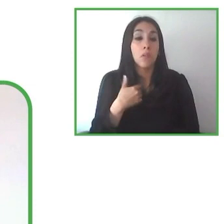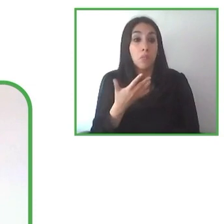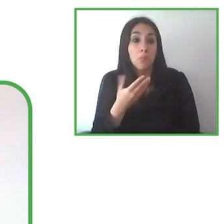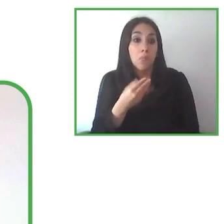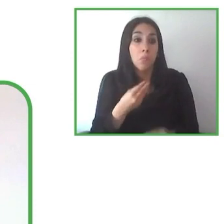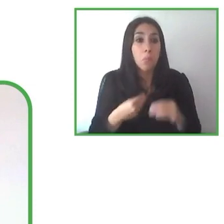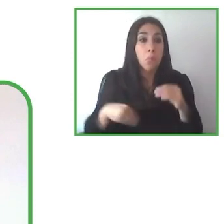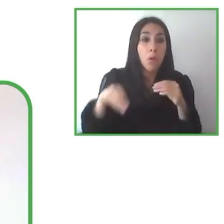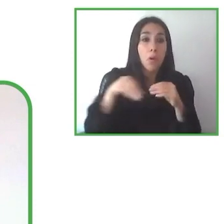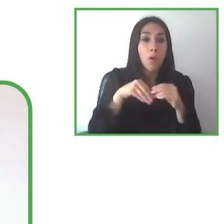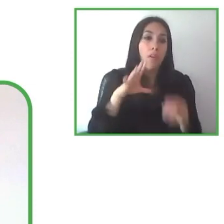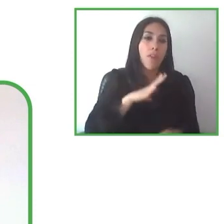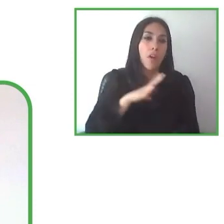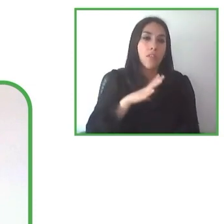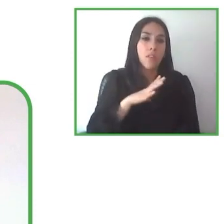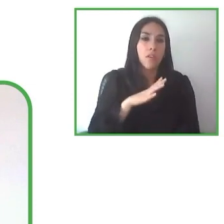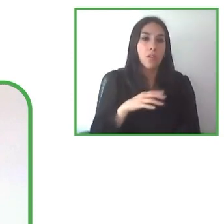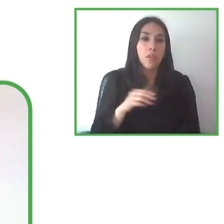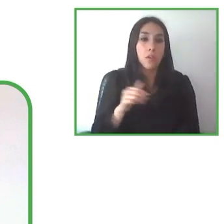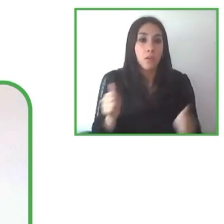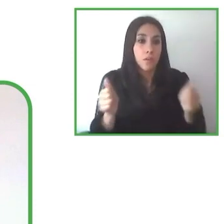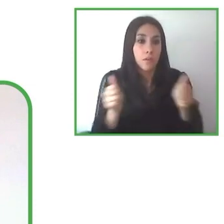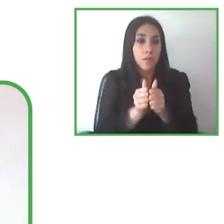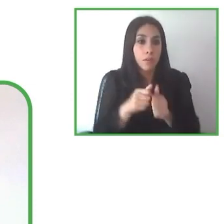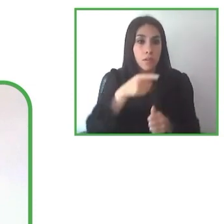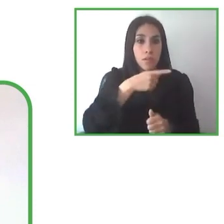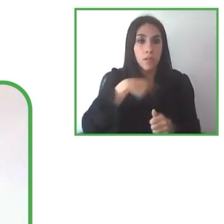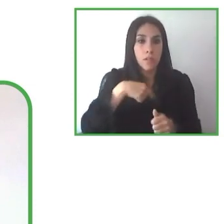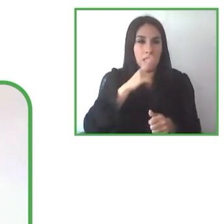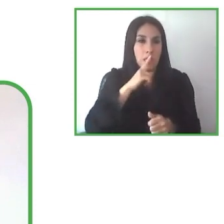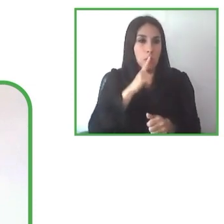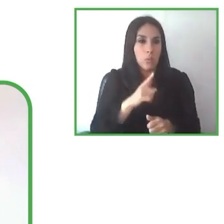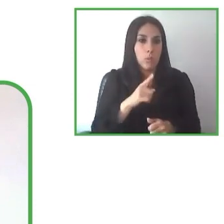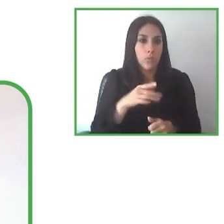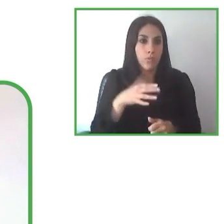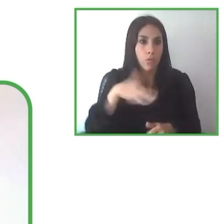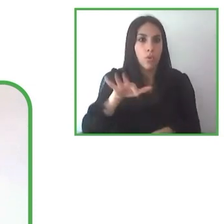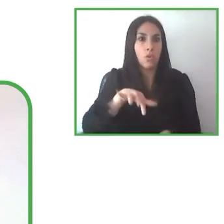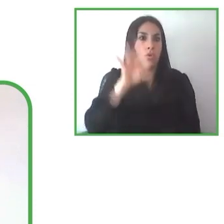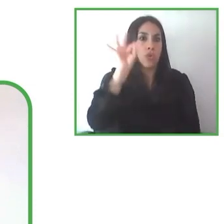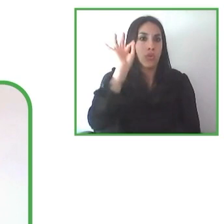but are sure that we can do it in an easier way. Thank you, Jesús.